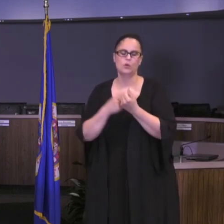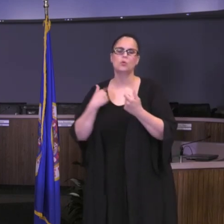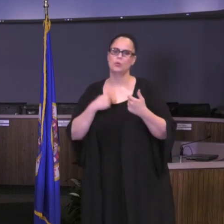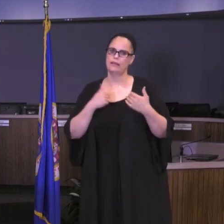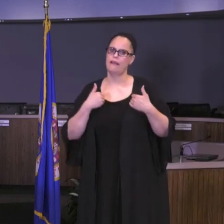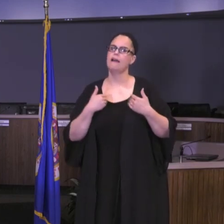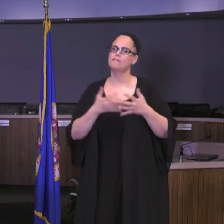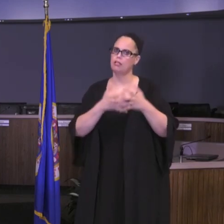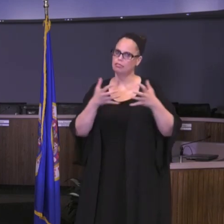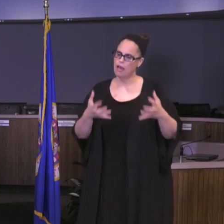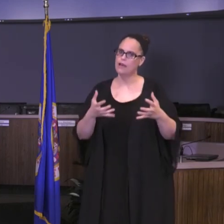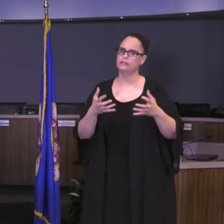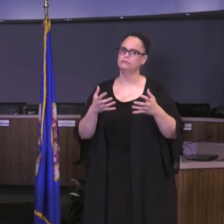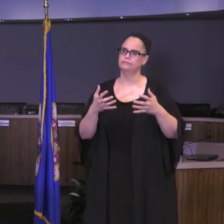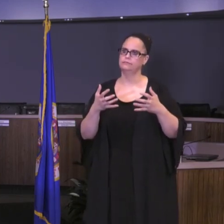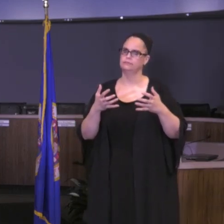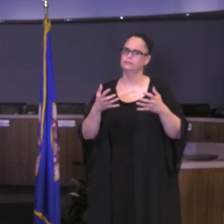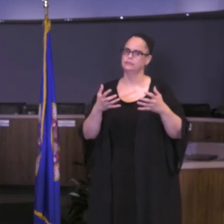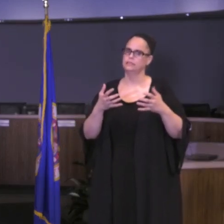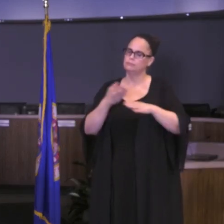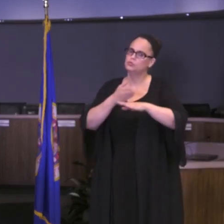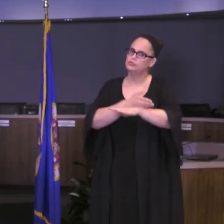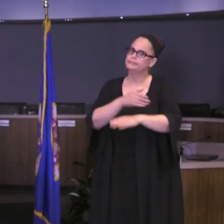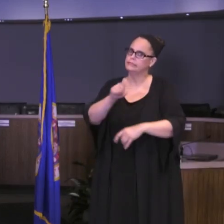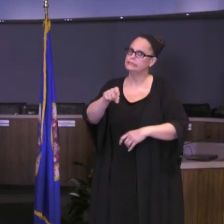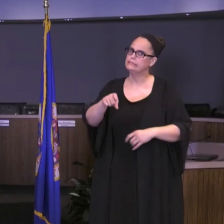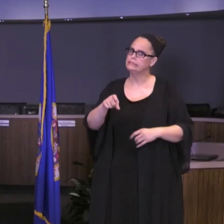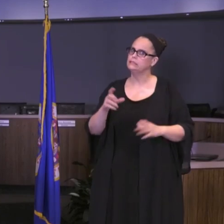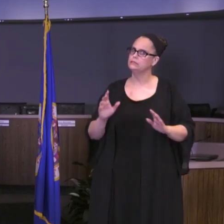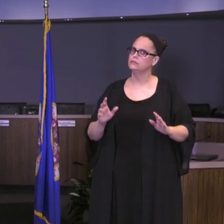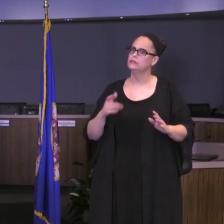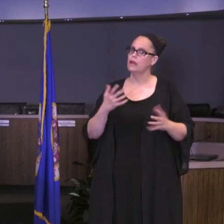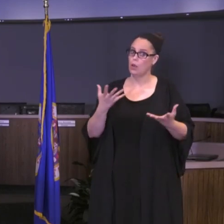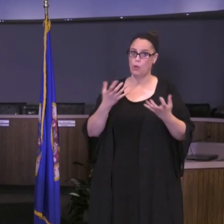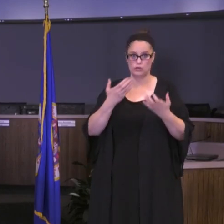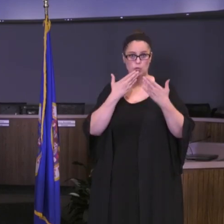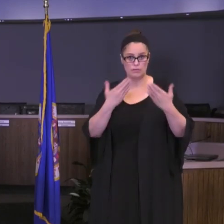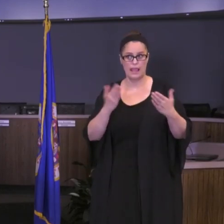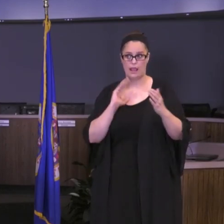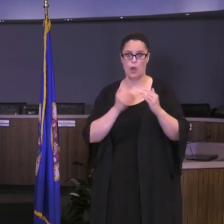improve. I can't tell you enough and I thank our community and I thank many of you,